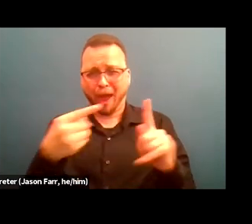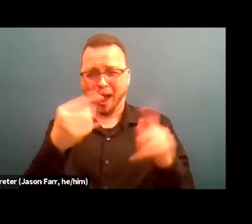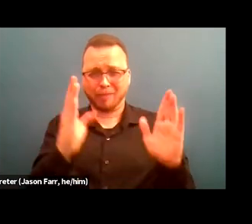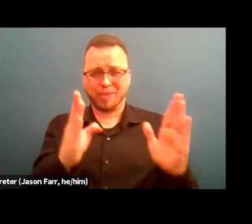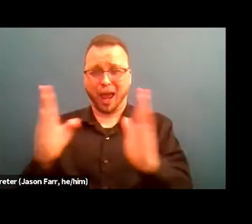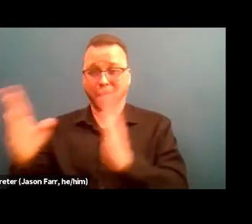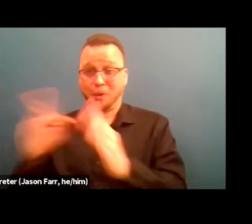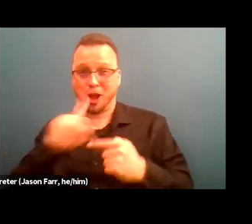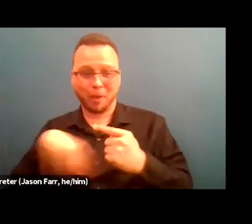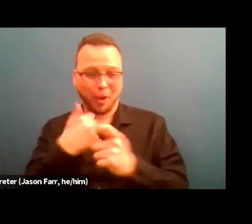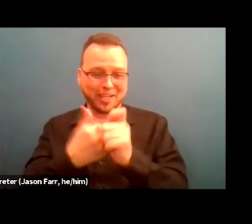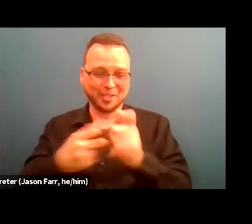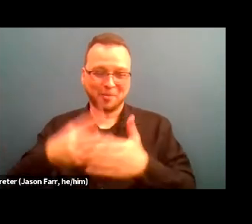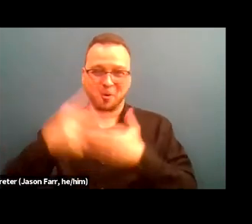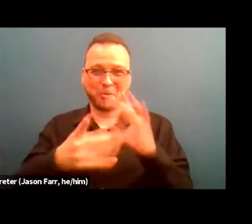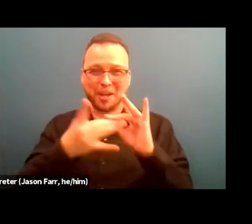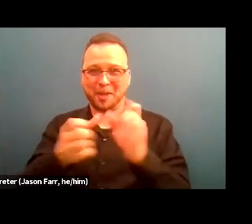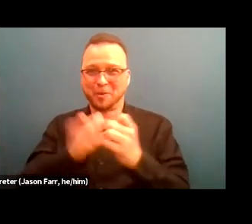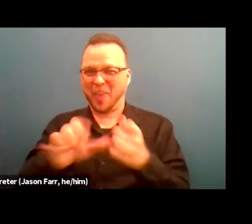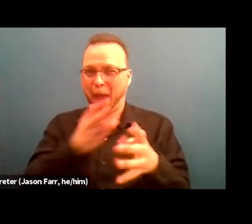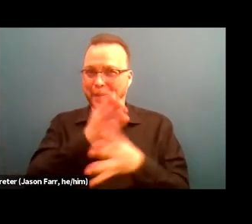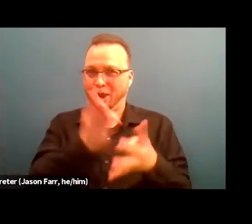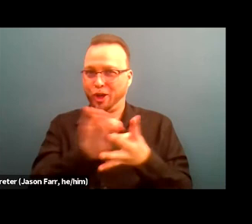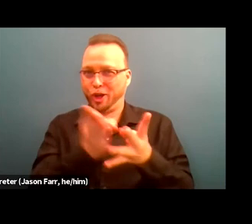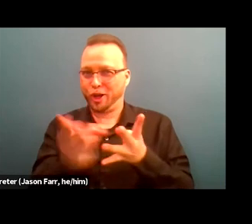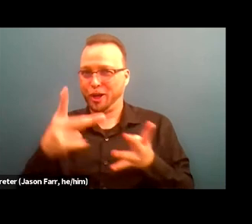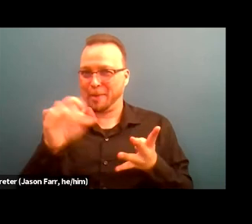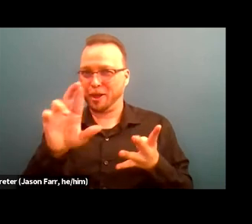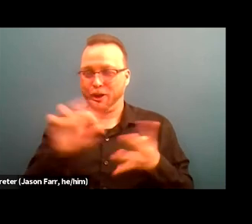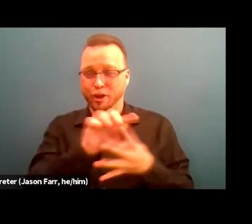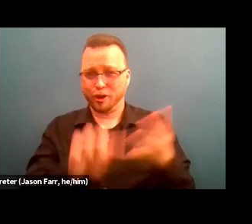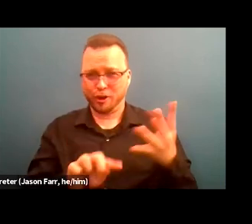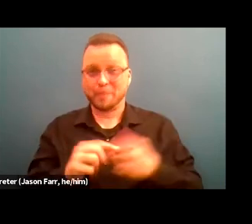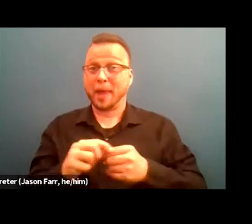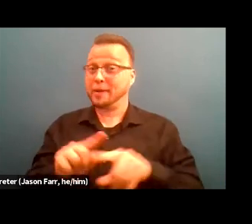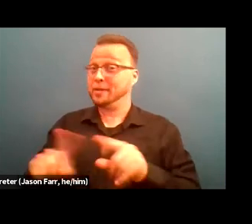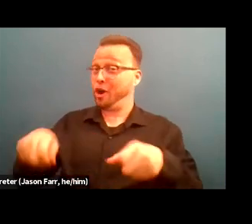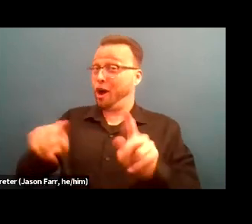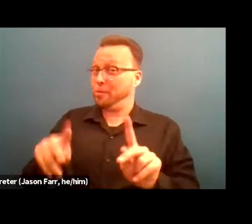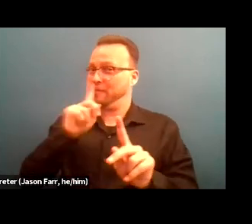that are connected to that pillar and different opportunities for inter-agency referrals.